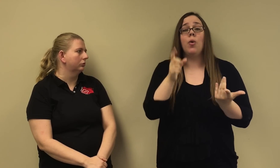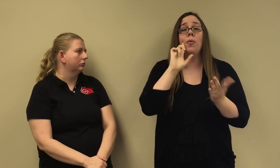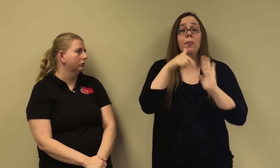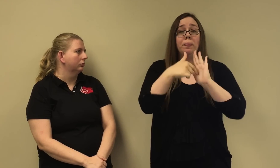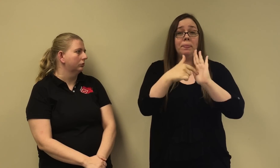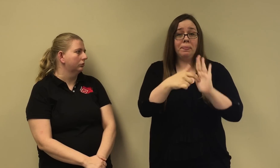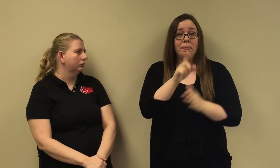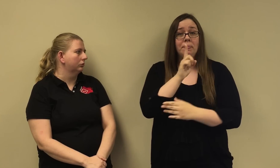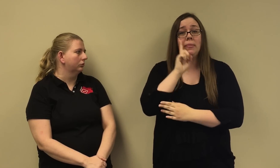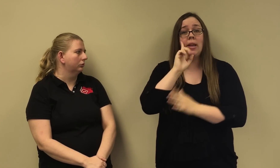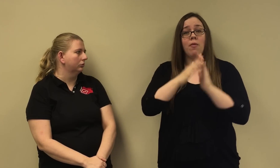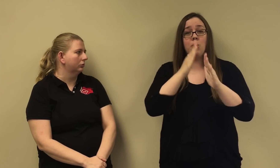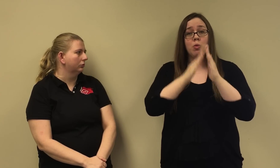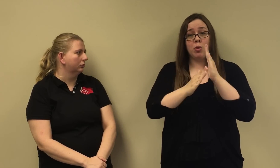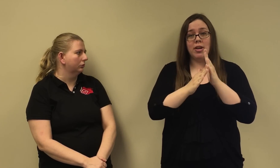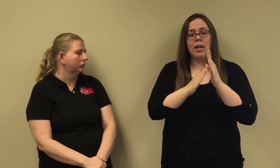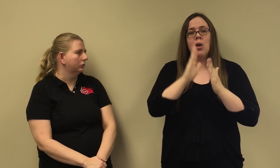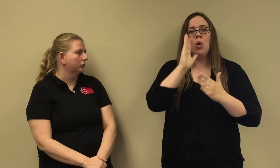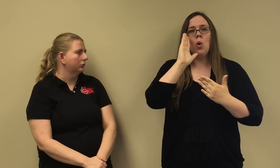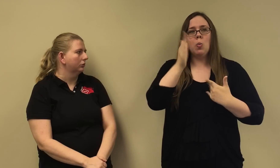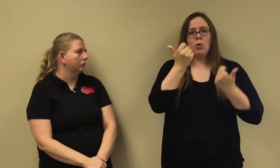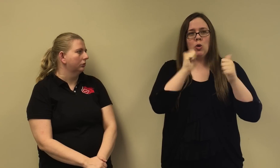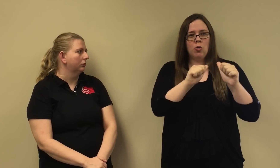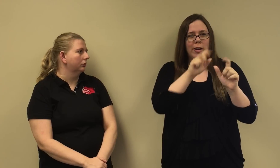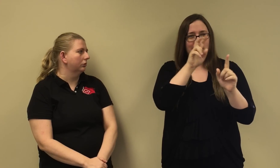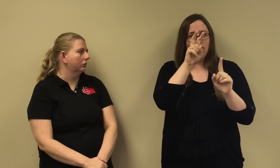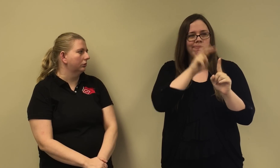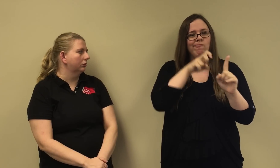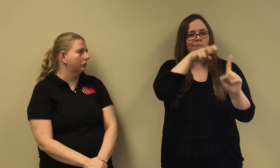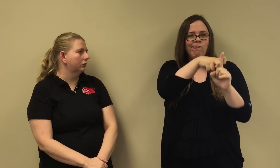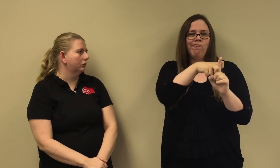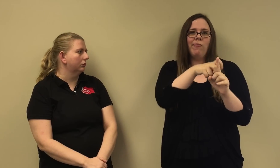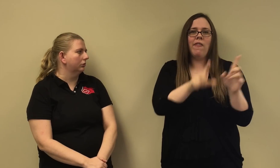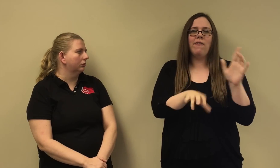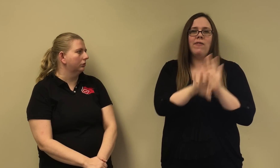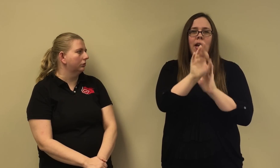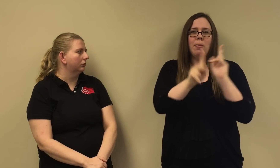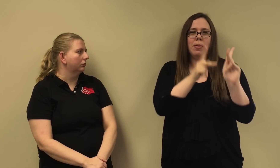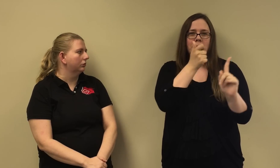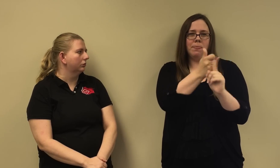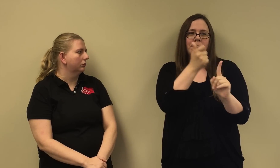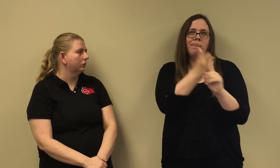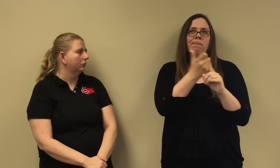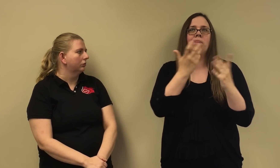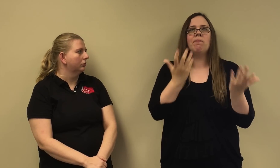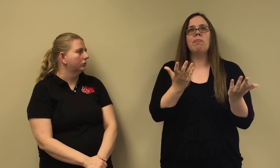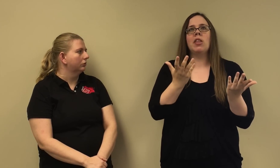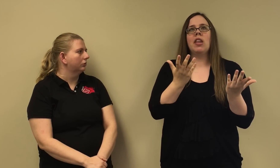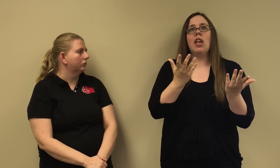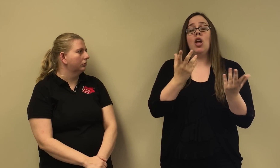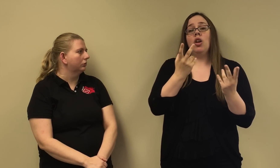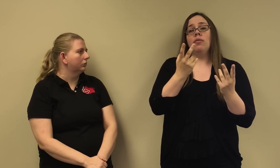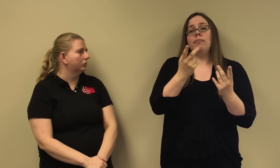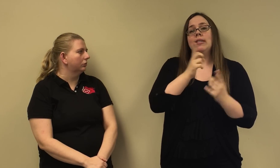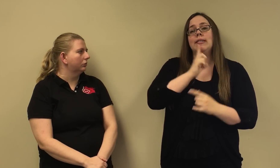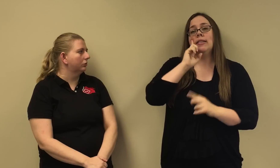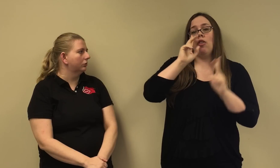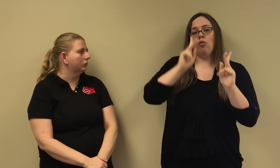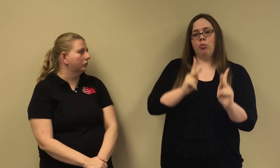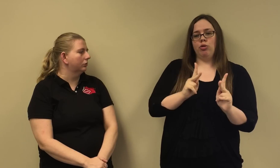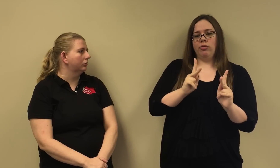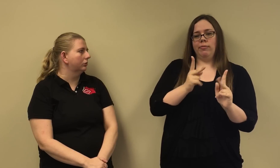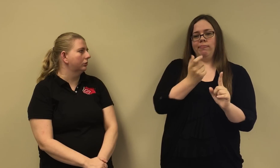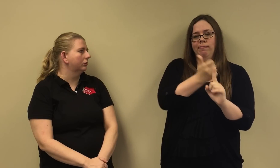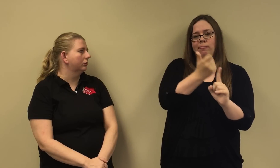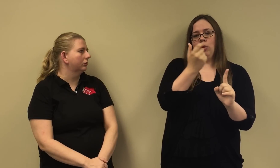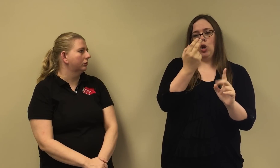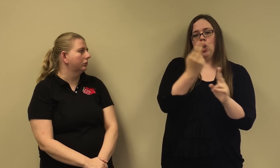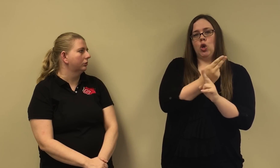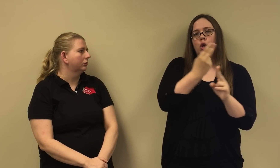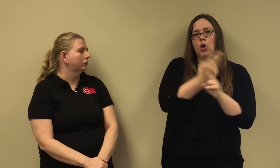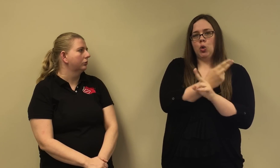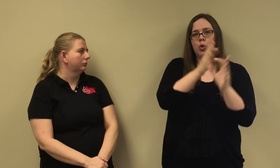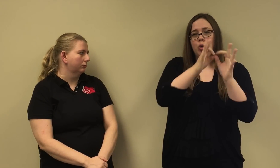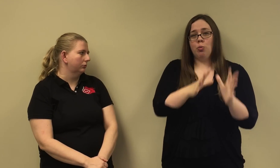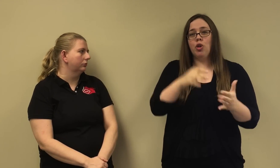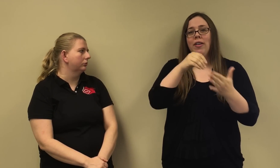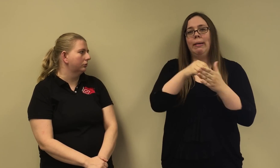Several examples includes representatives from the deaf community, specifically those who use interpreters in specific settings.